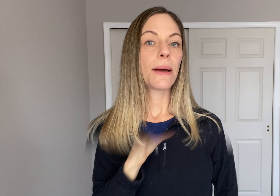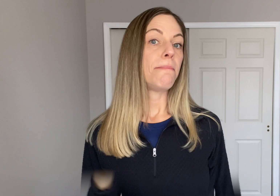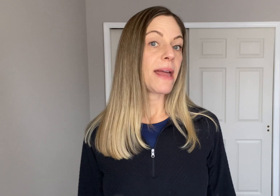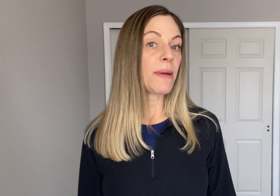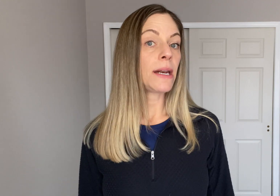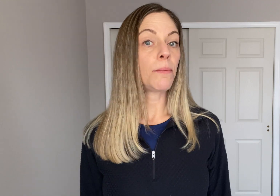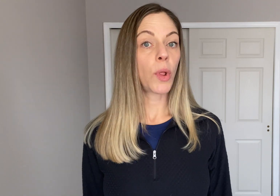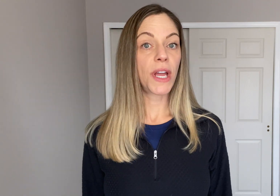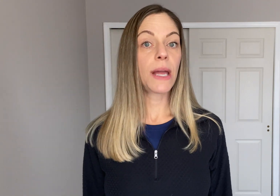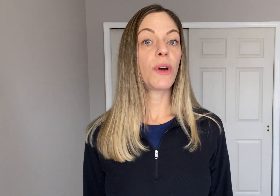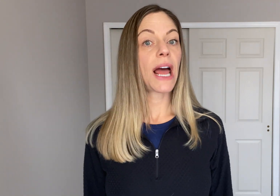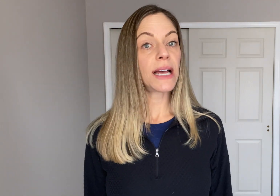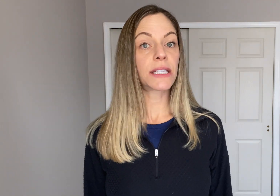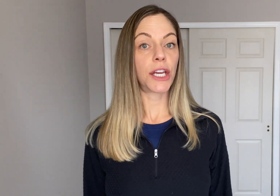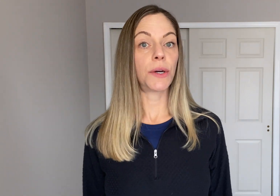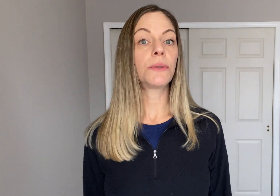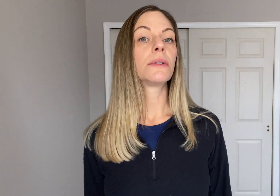Maybe an employee would ask you: